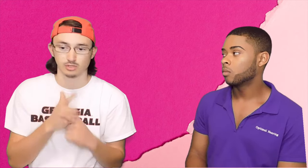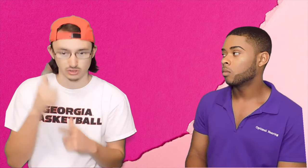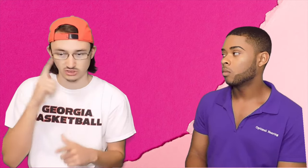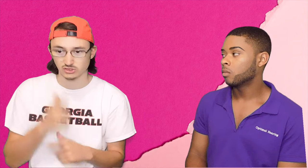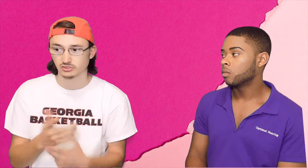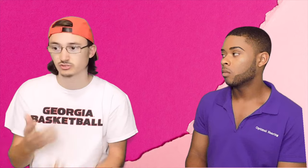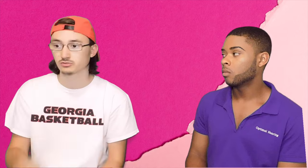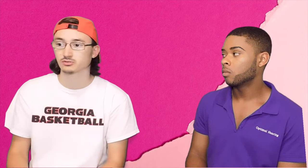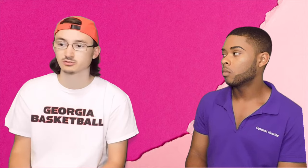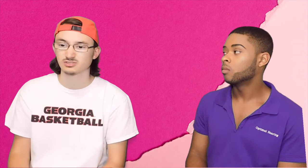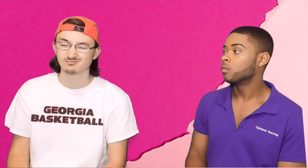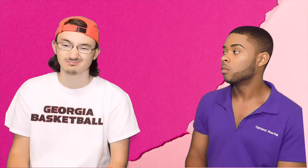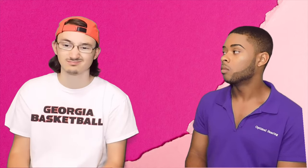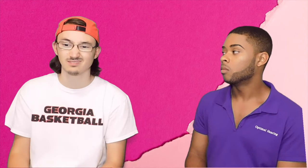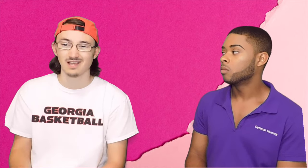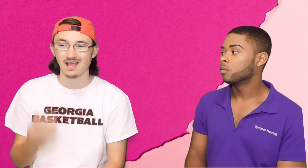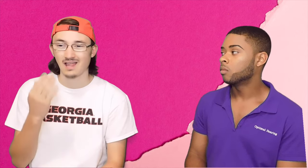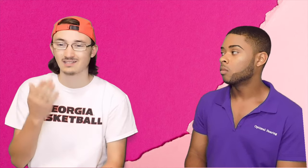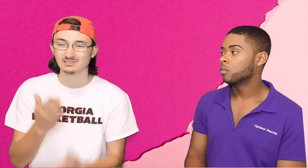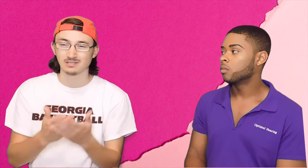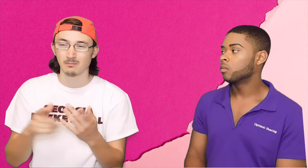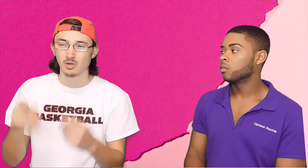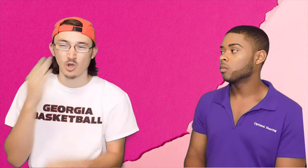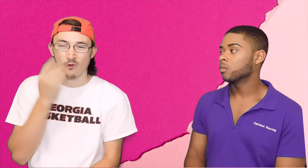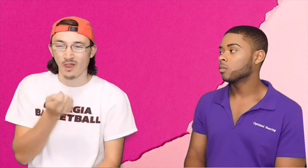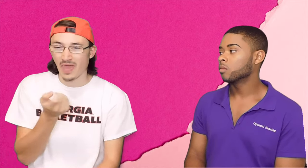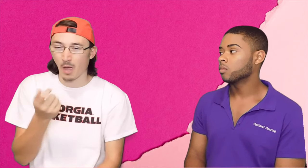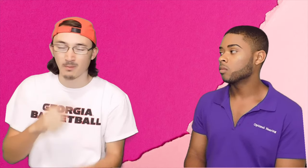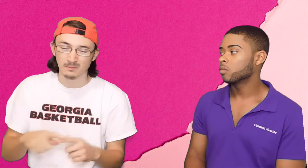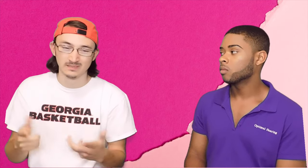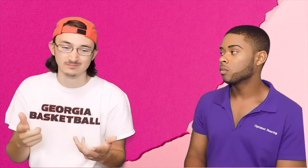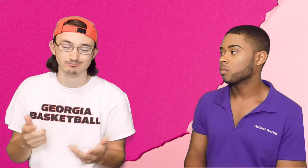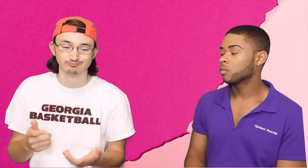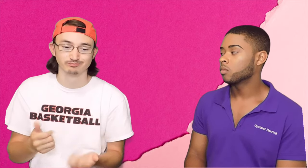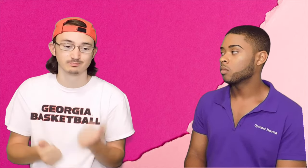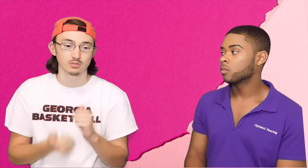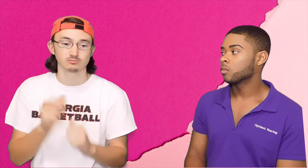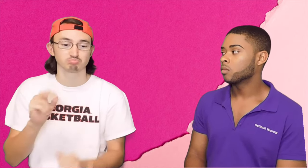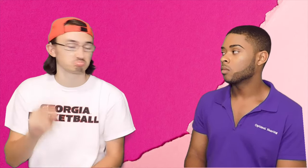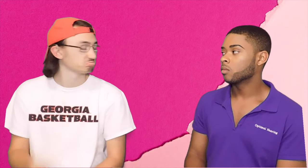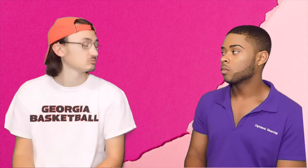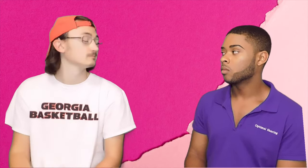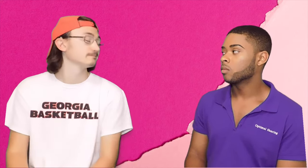, siblings. Some of them know a little bit, but mostly.. no.